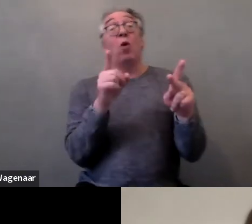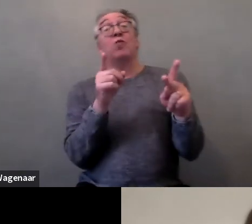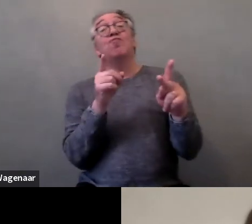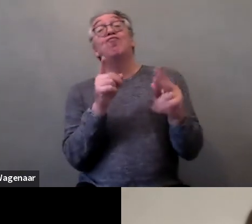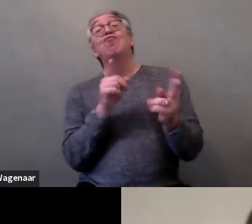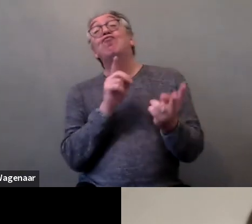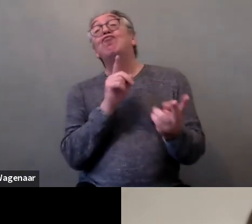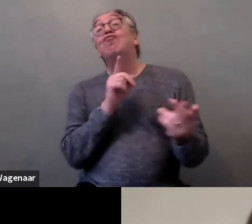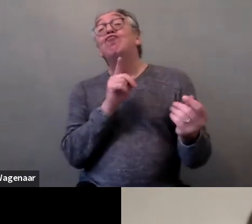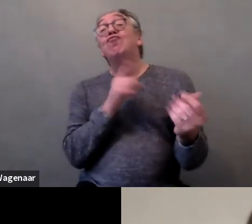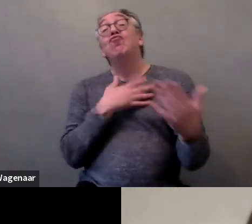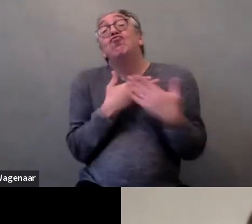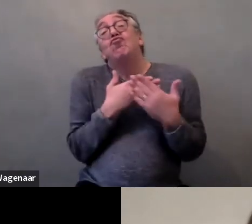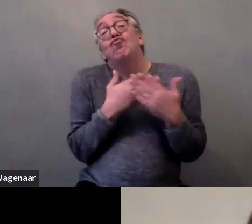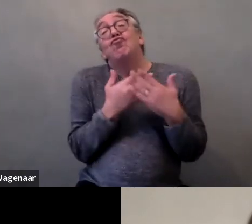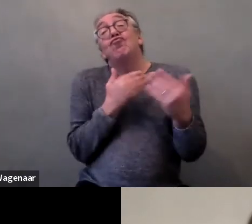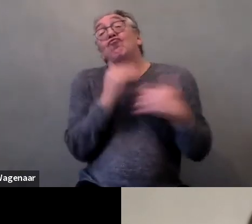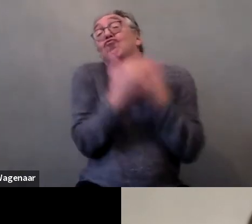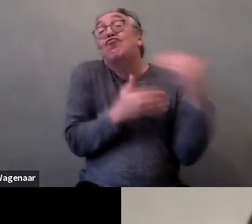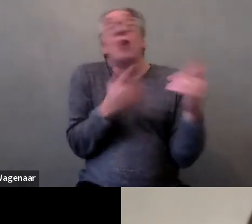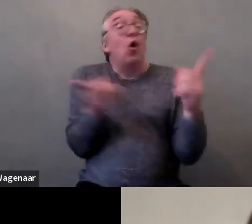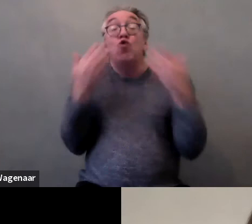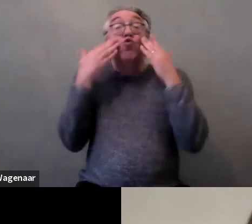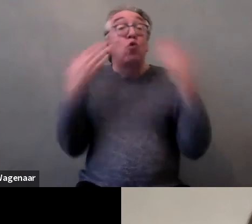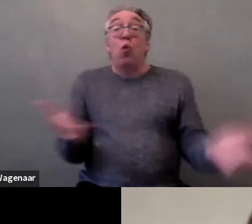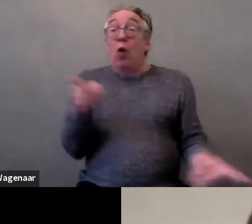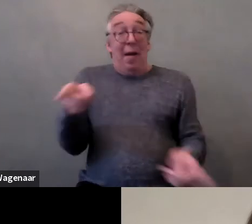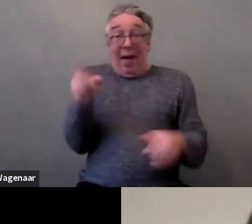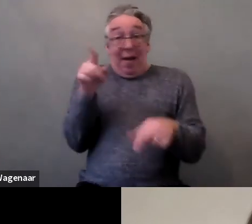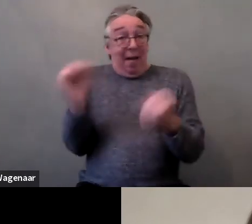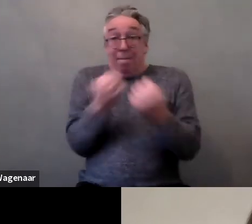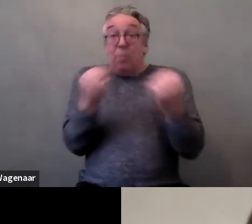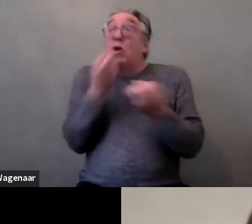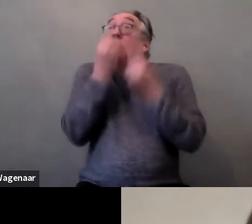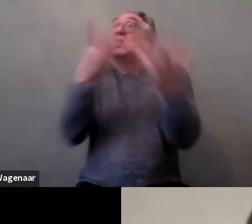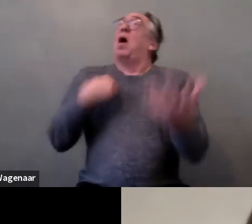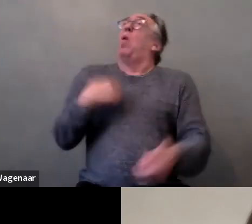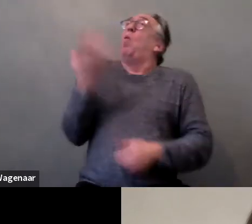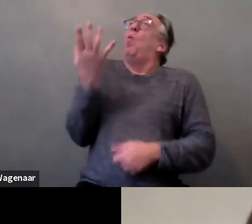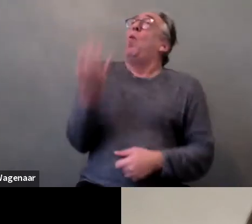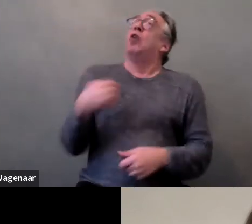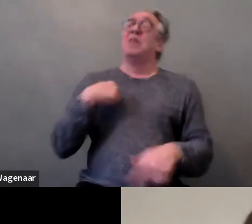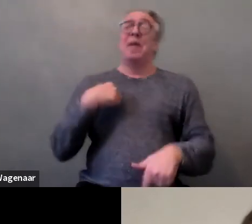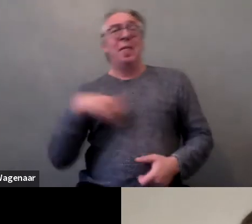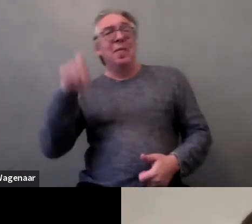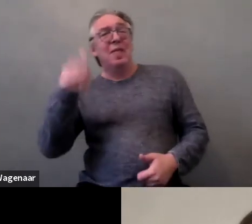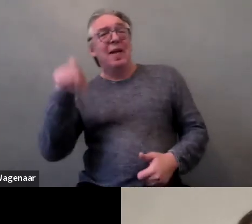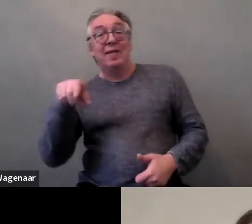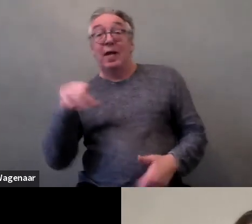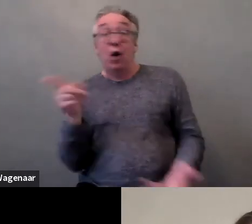They don't know how to speak about their own needs. They do not know each other's bodies.